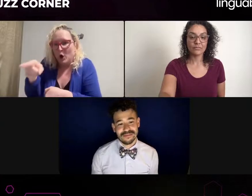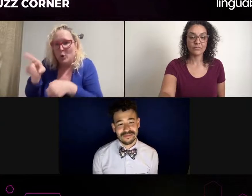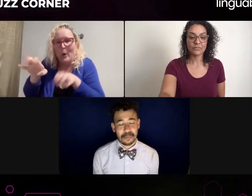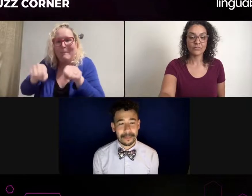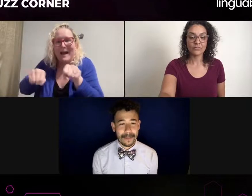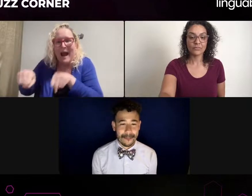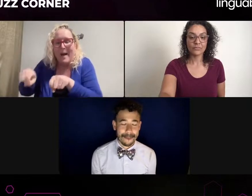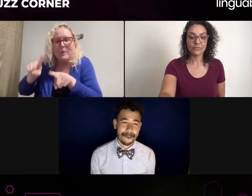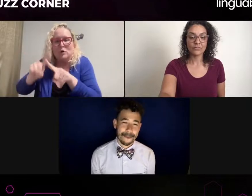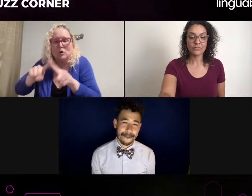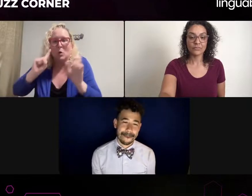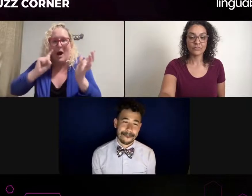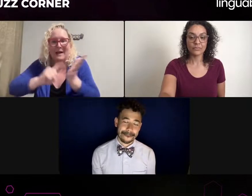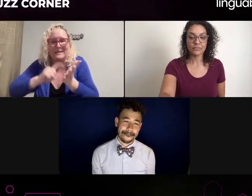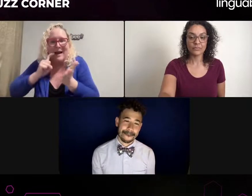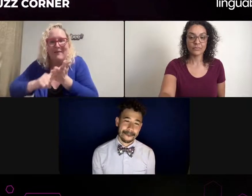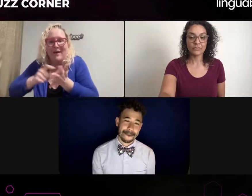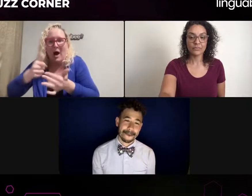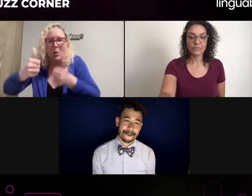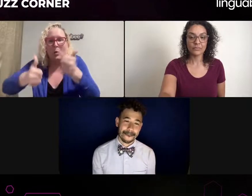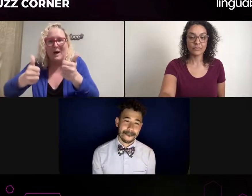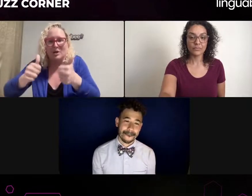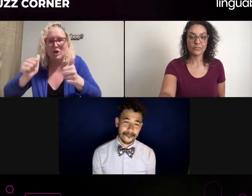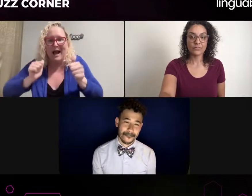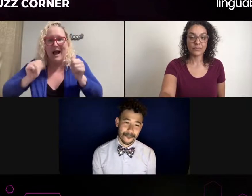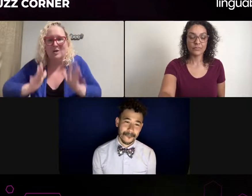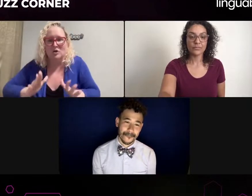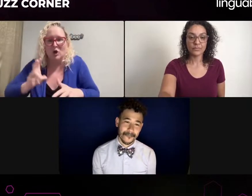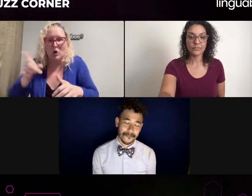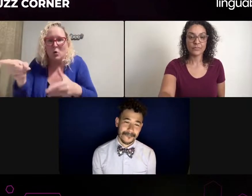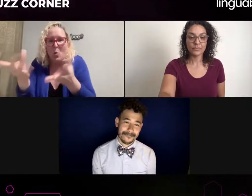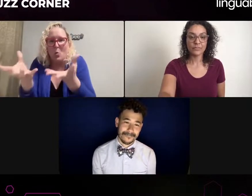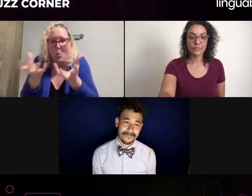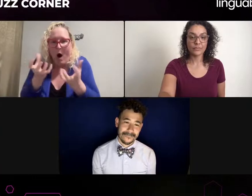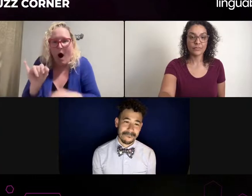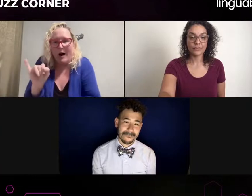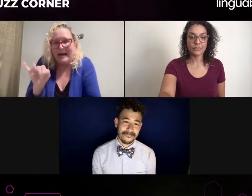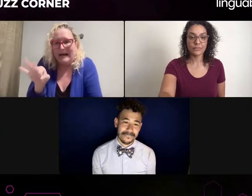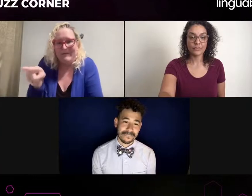Most likely, we've worked together many times, so they already know how to